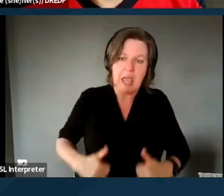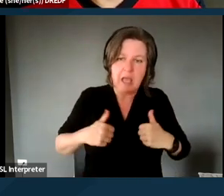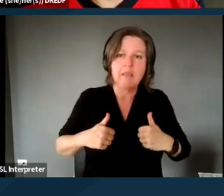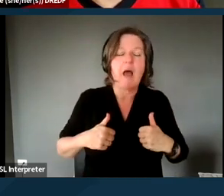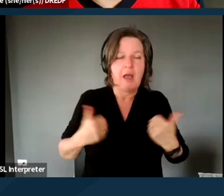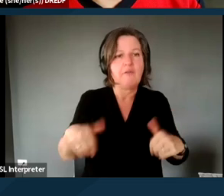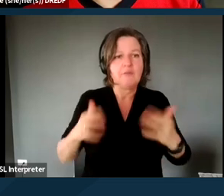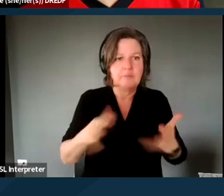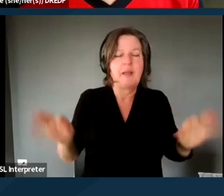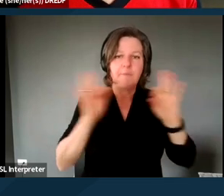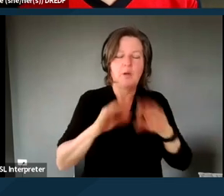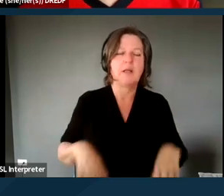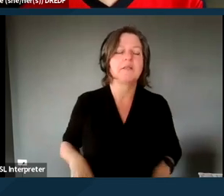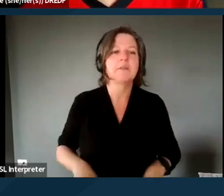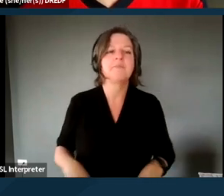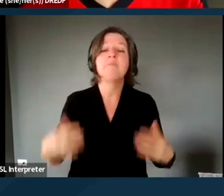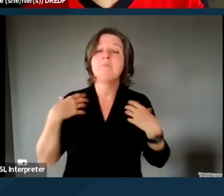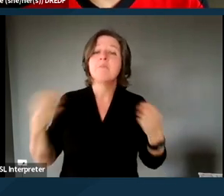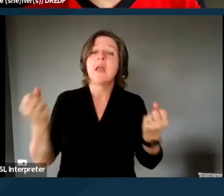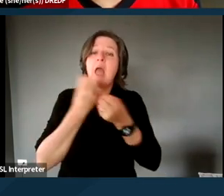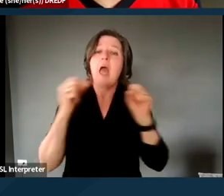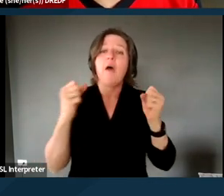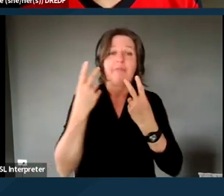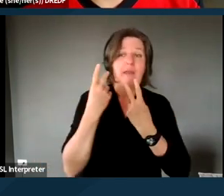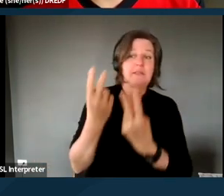Health and safety visits can also be a critical component,